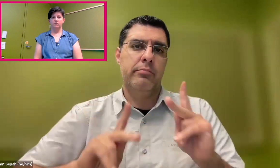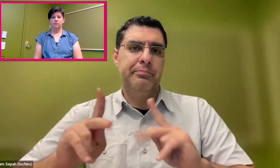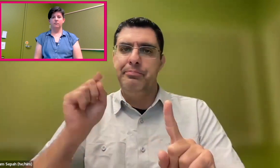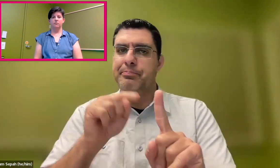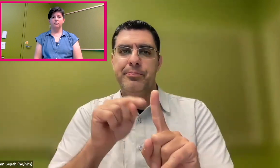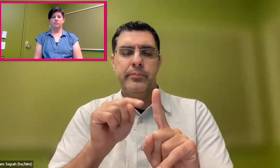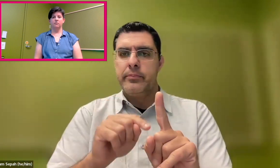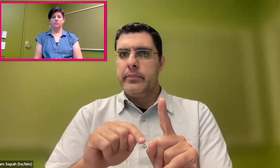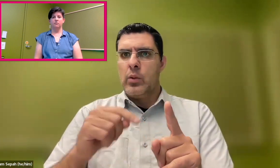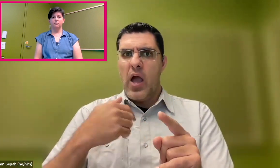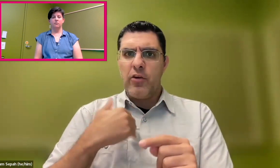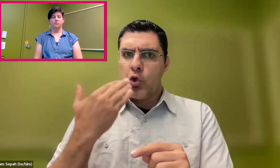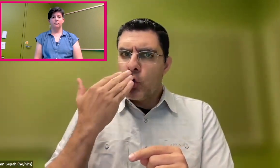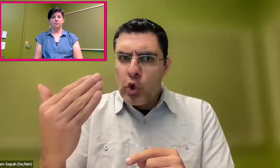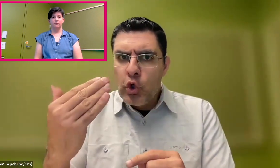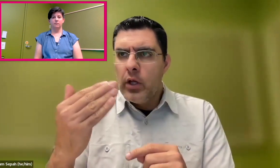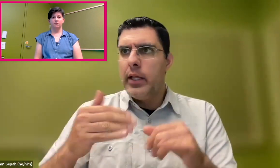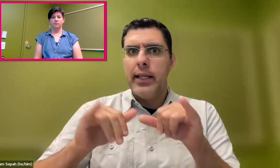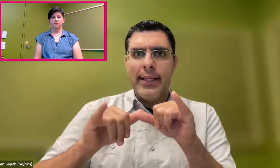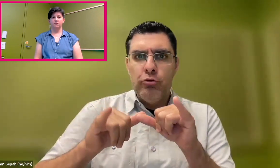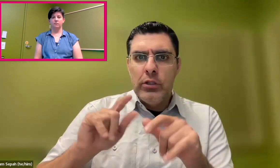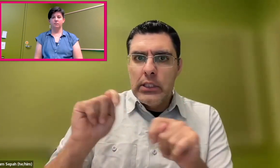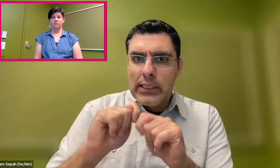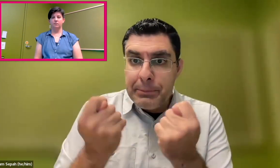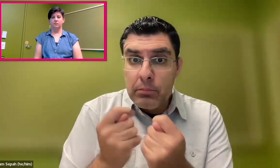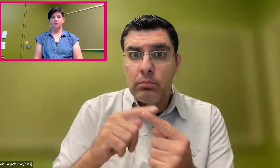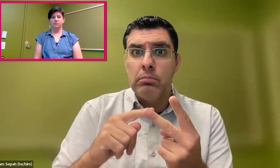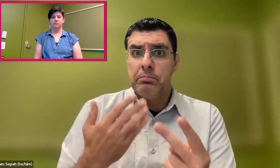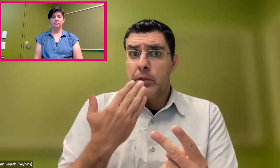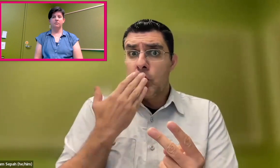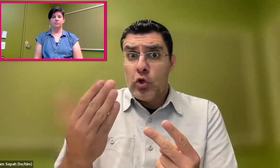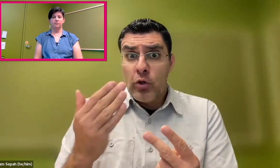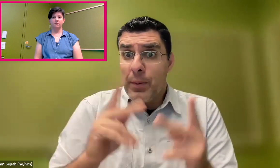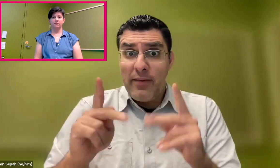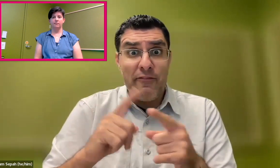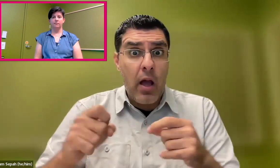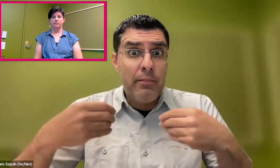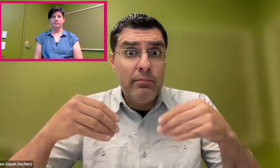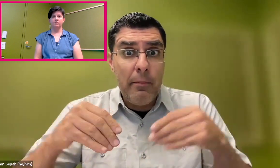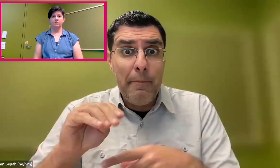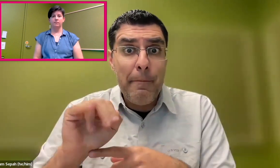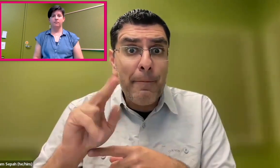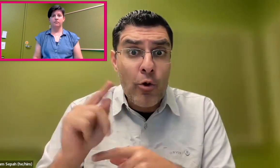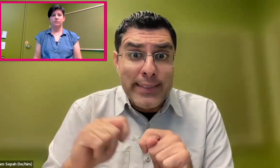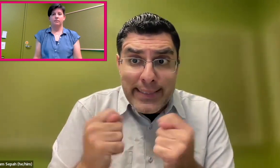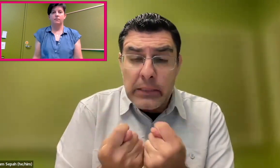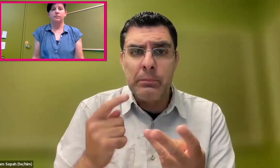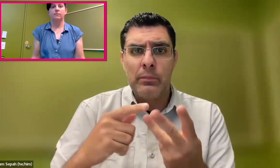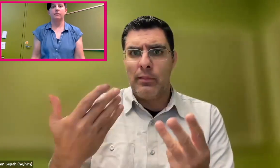of the day is having the people behind accessibility-- people on the engineering team, people on the marketing